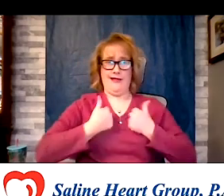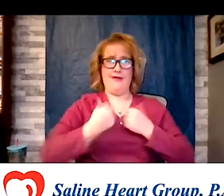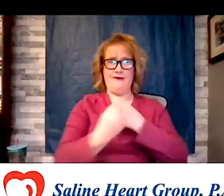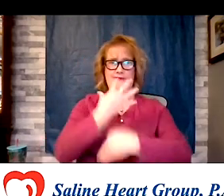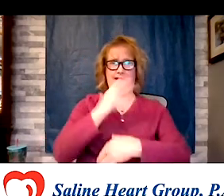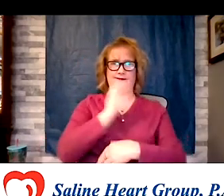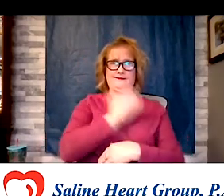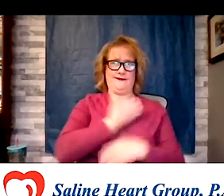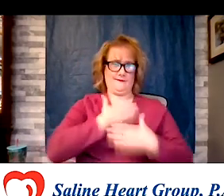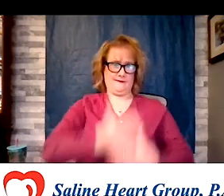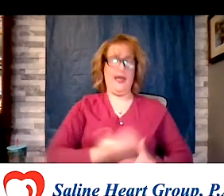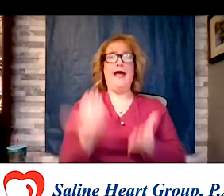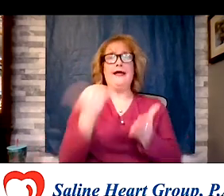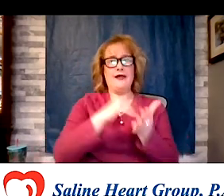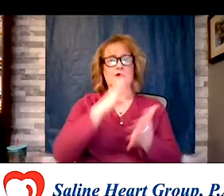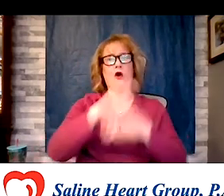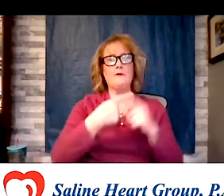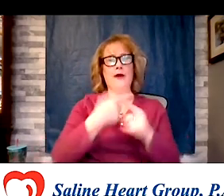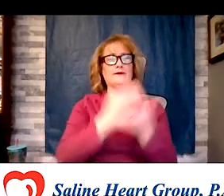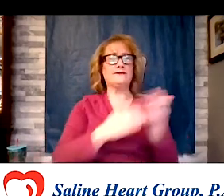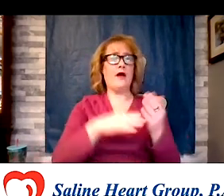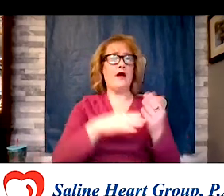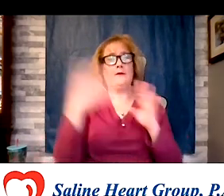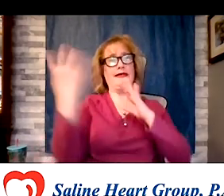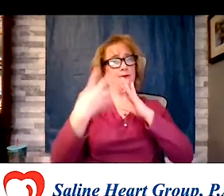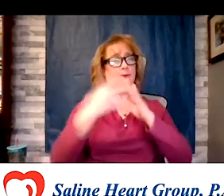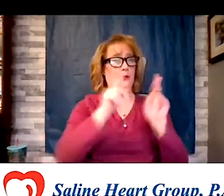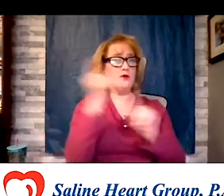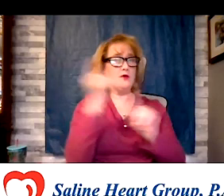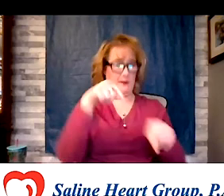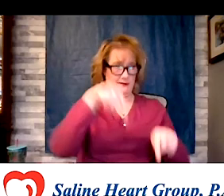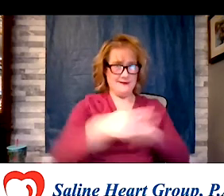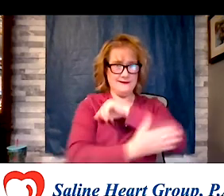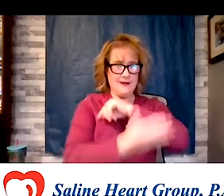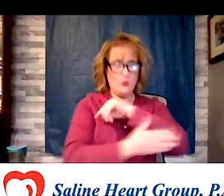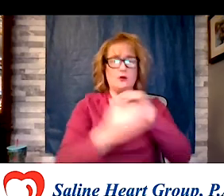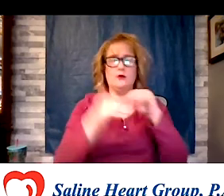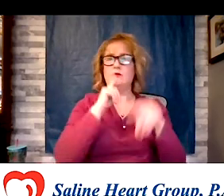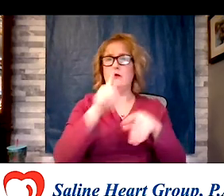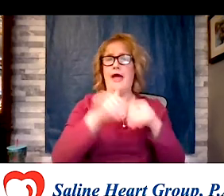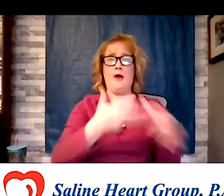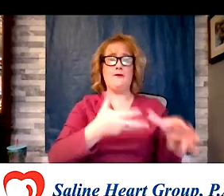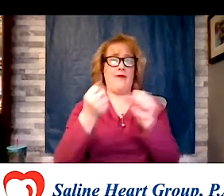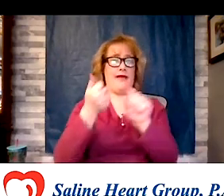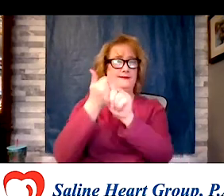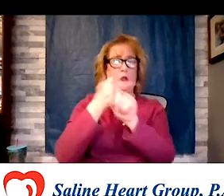immigrants who have come to this country and how fast they begin to look like us as they live